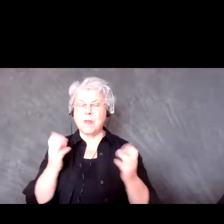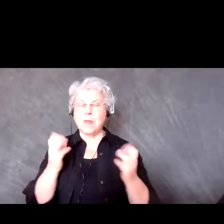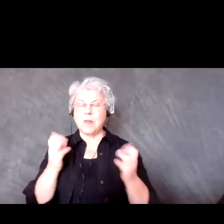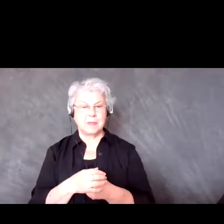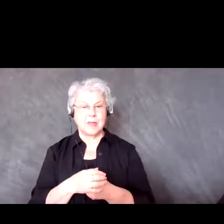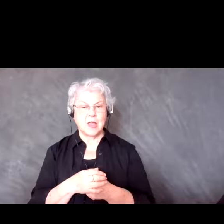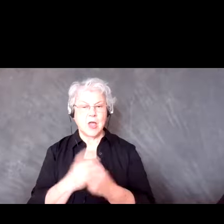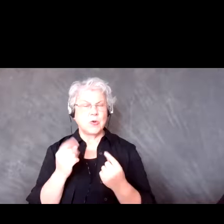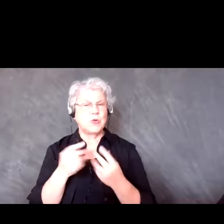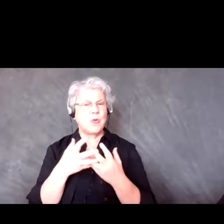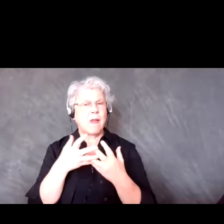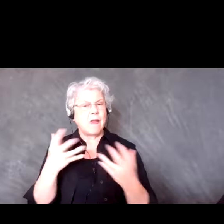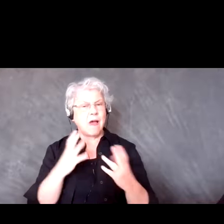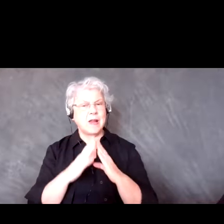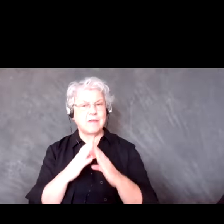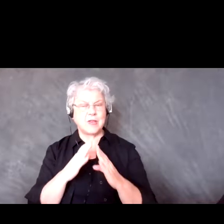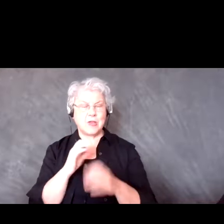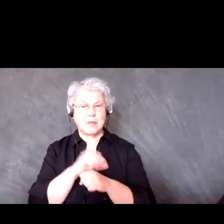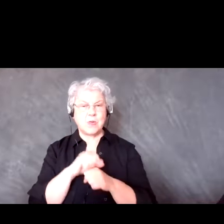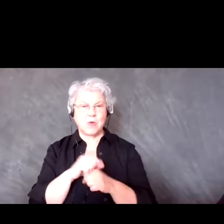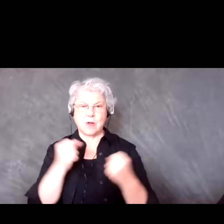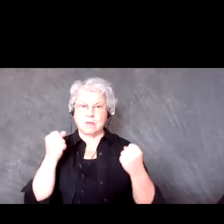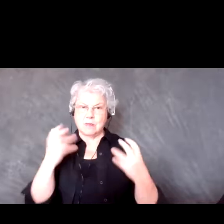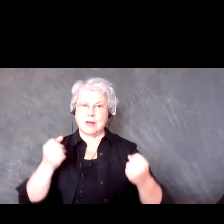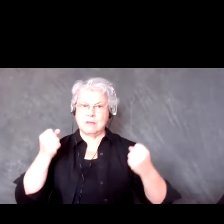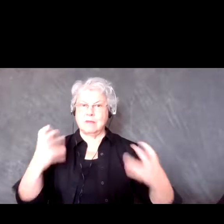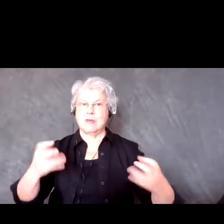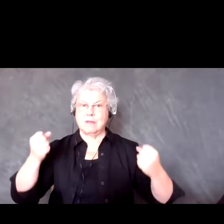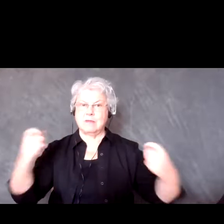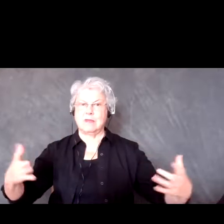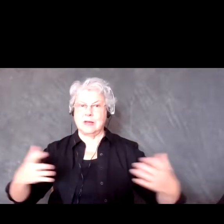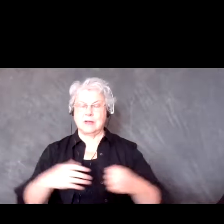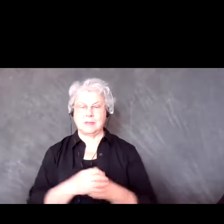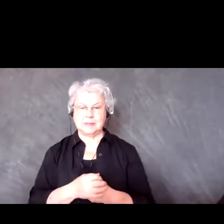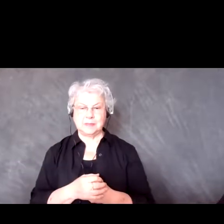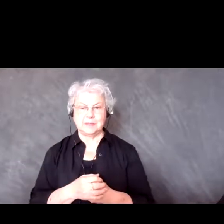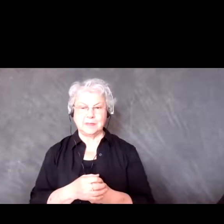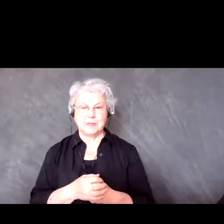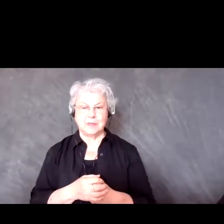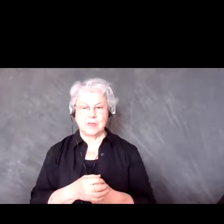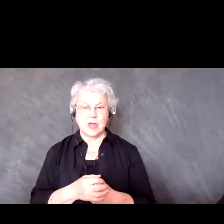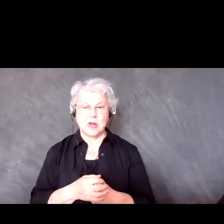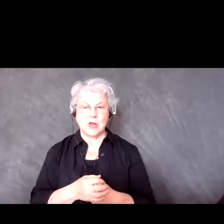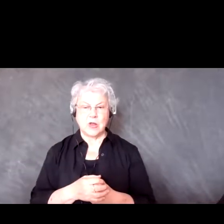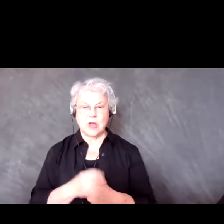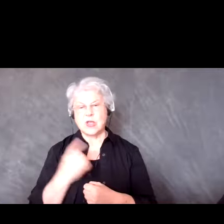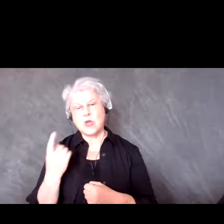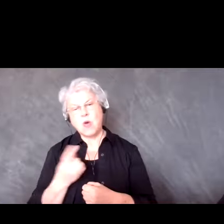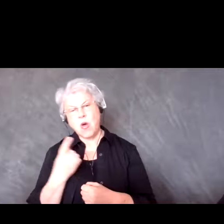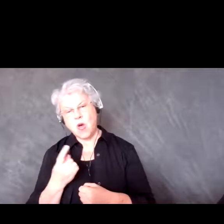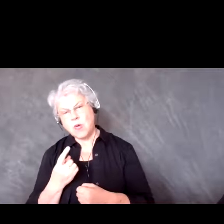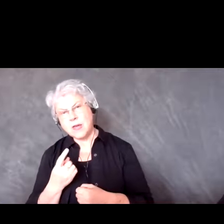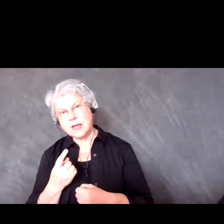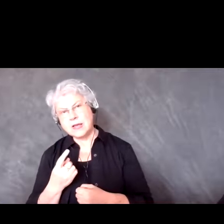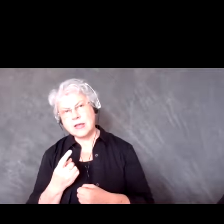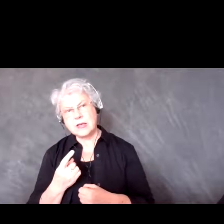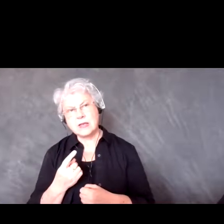lot of community work on a large scale, there is always kind of going to be groups of people